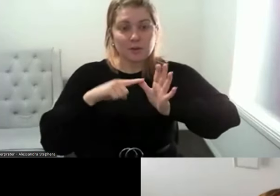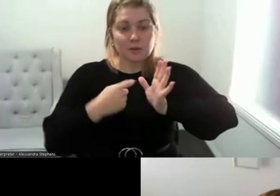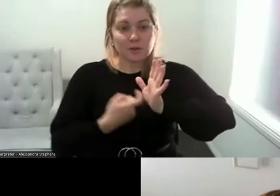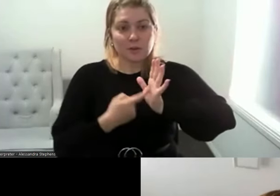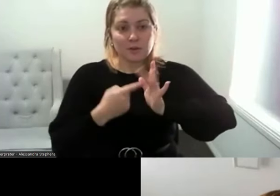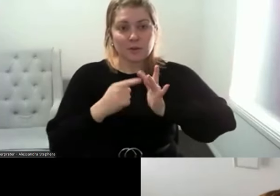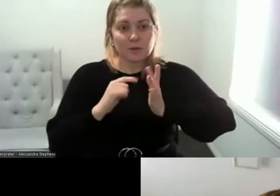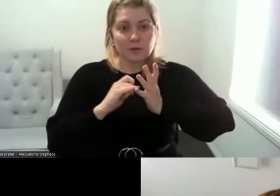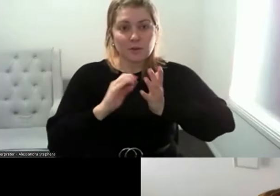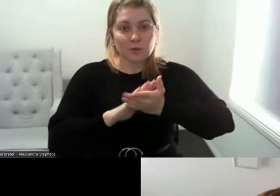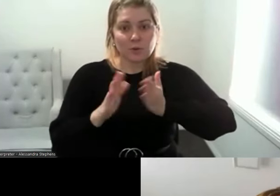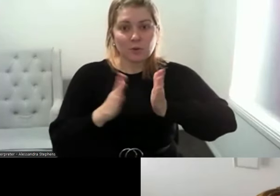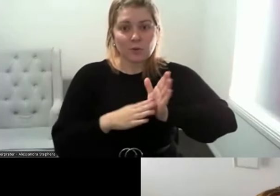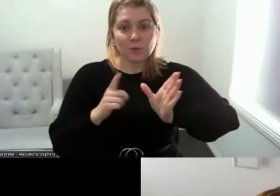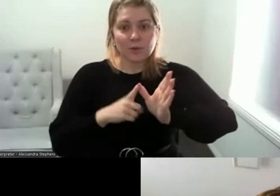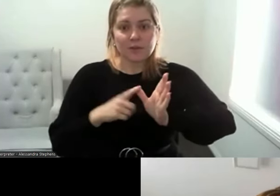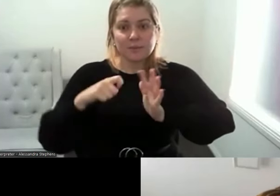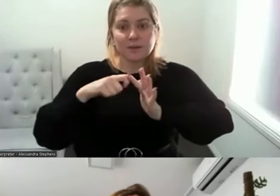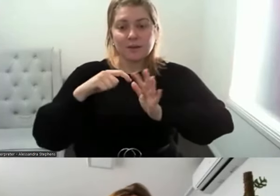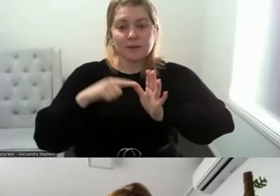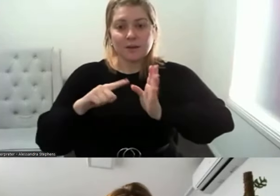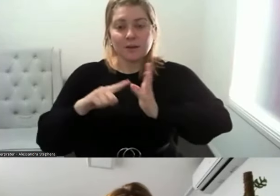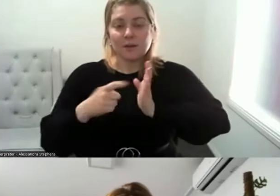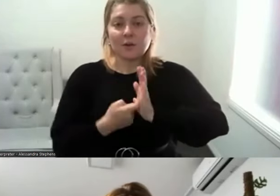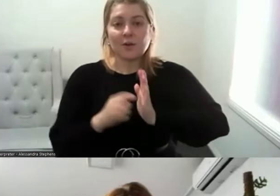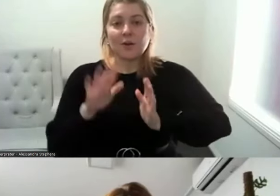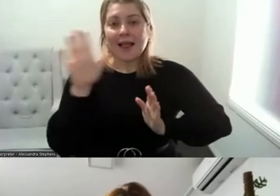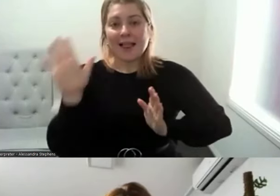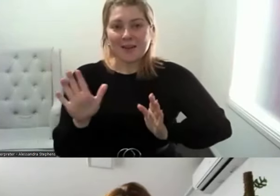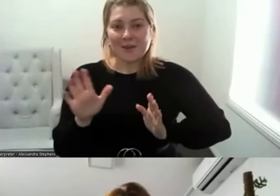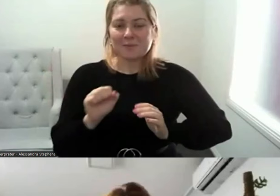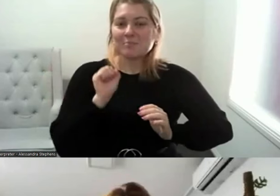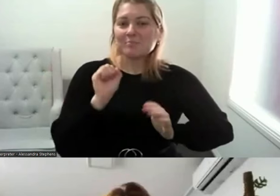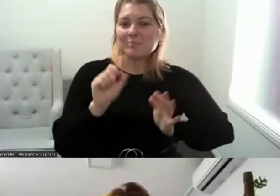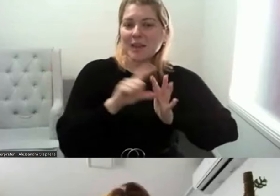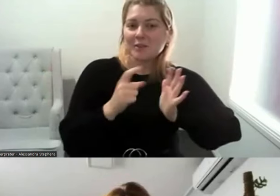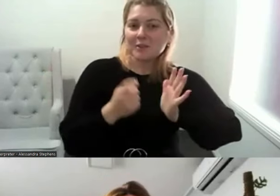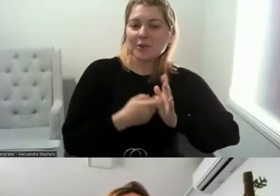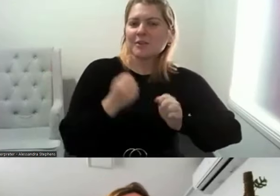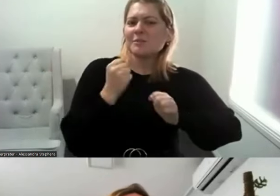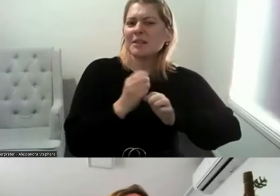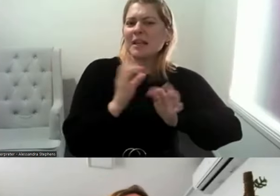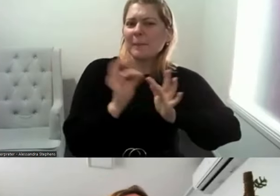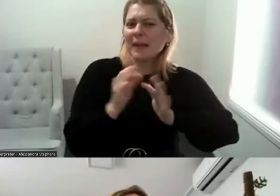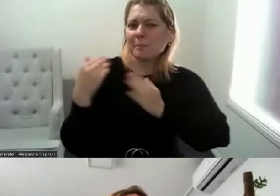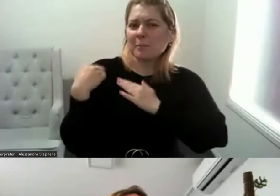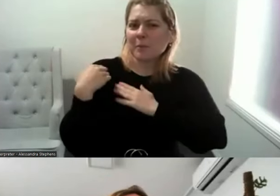Hello. Dr. Karishma Kaur is a general practitioner at Bendigo Community Health